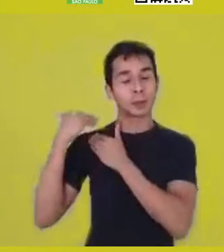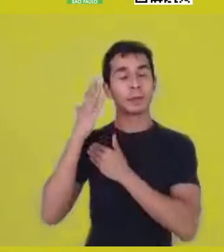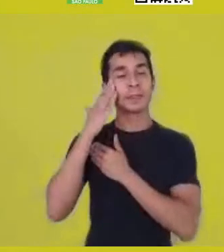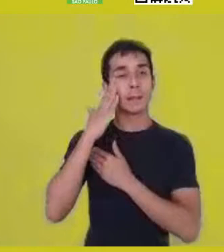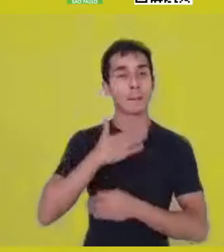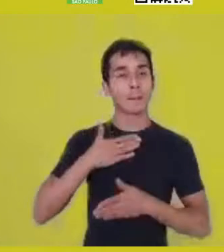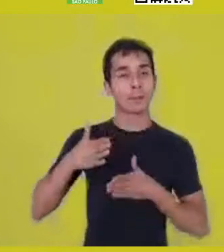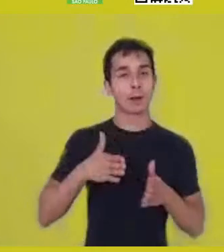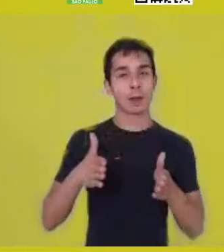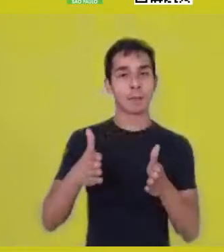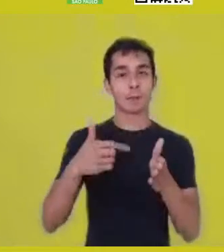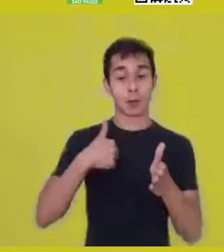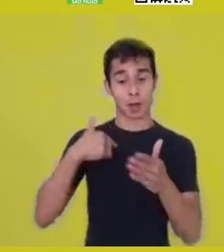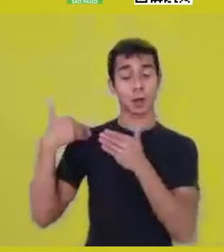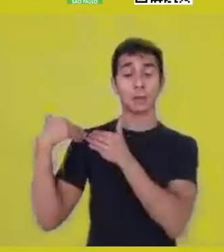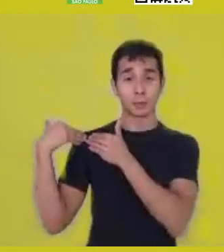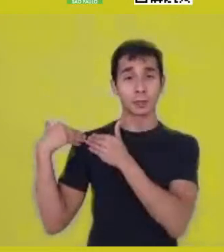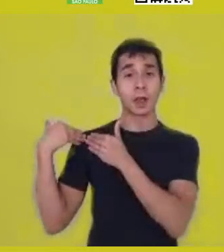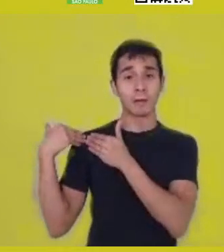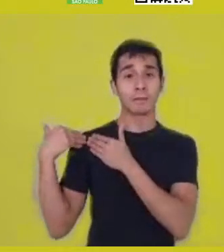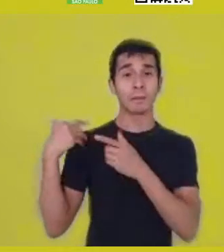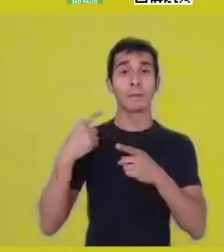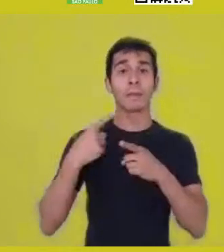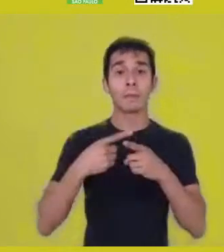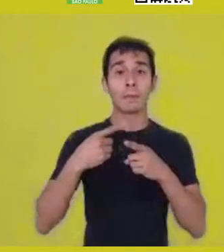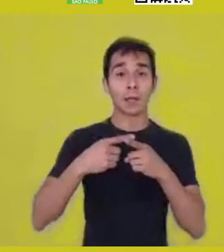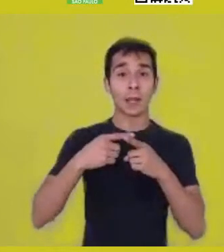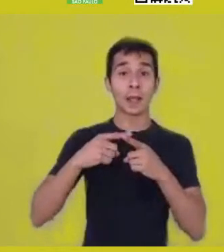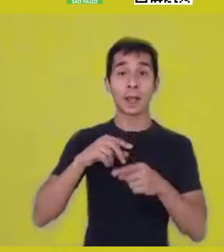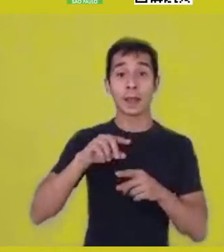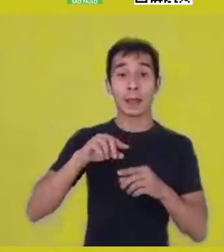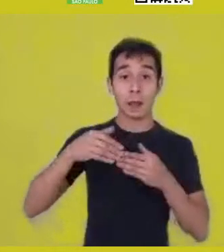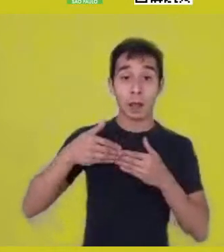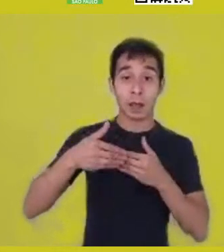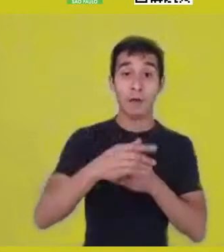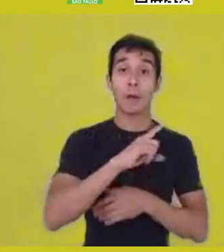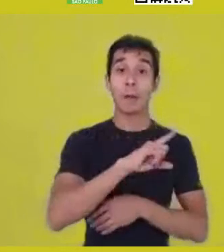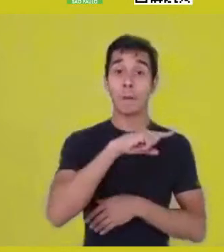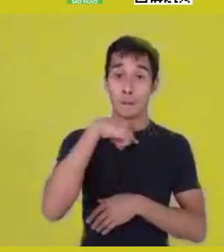so that in Ma’at’s judgment in order to come forth in the light of life,